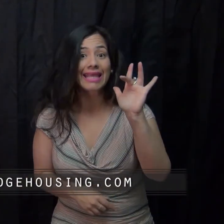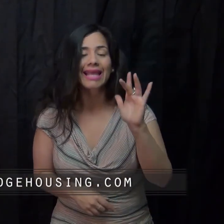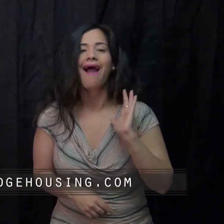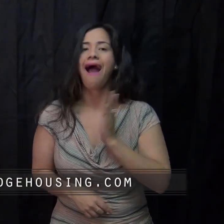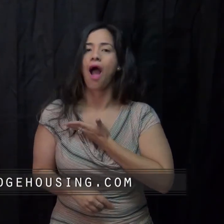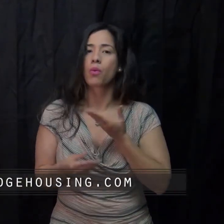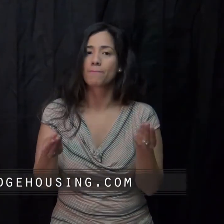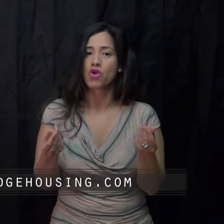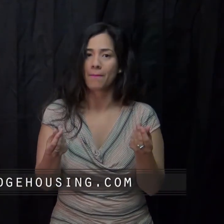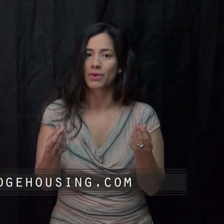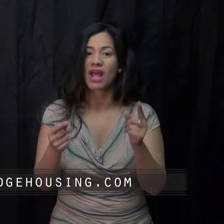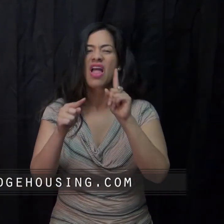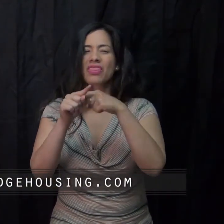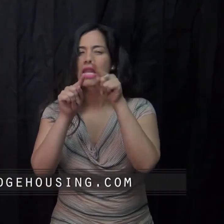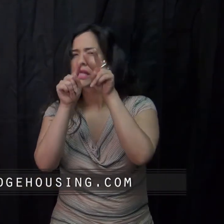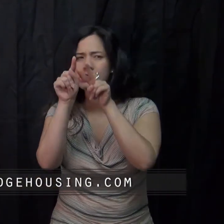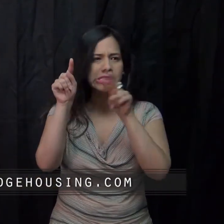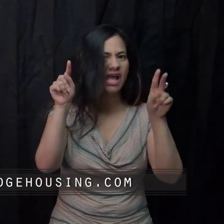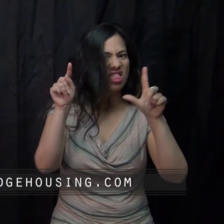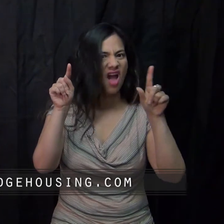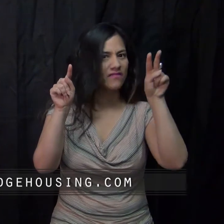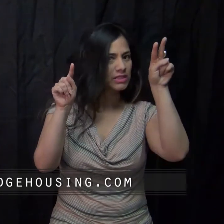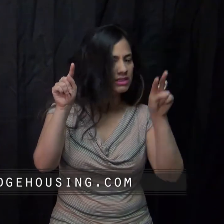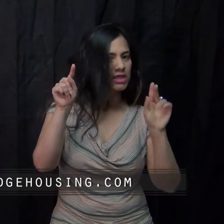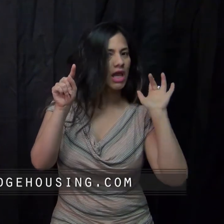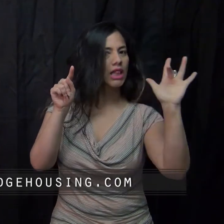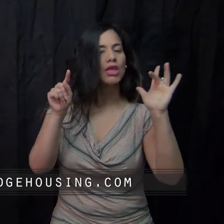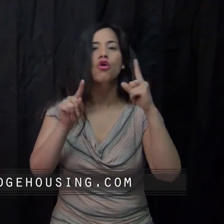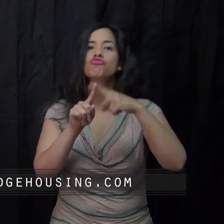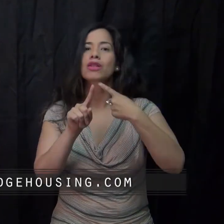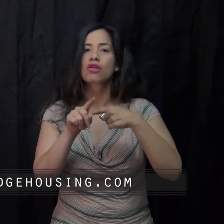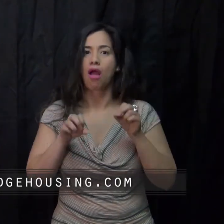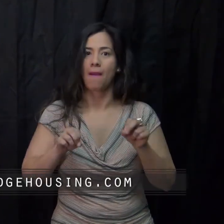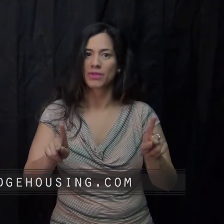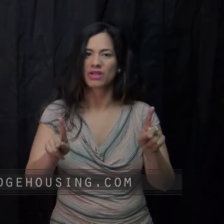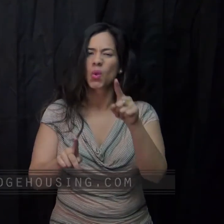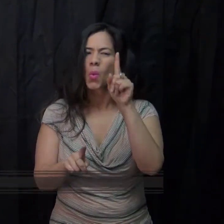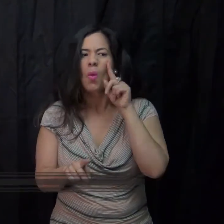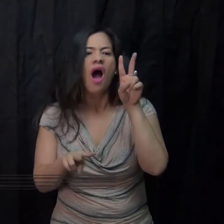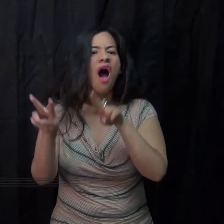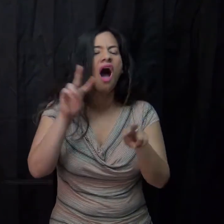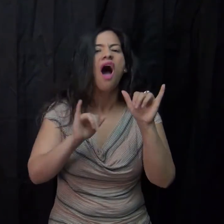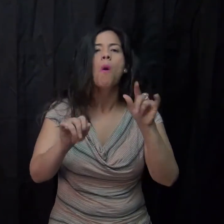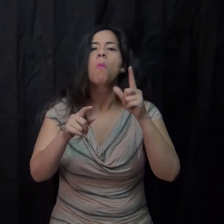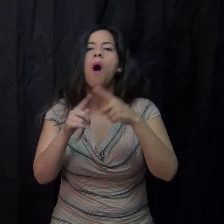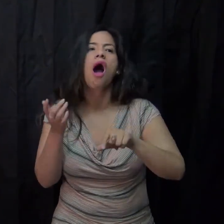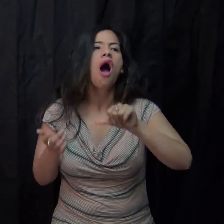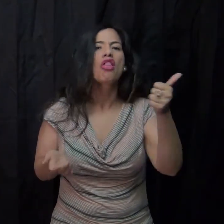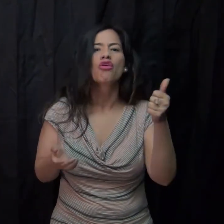click “Our properties” then click “Rental Opportunities”.